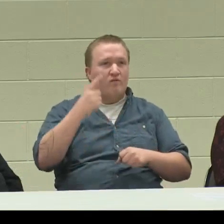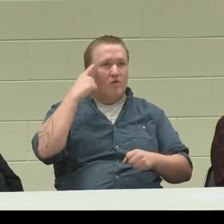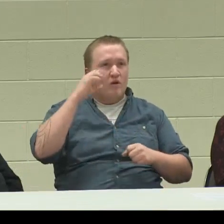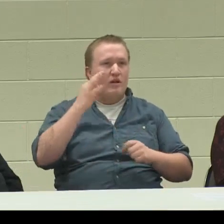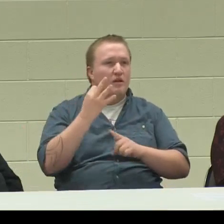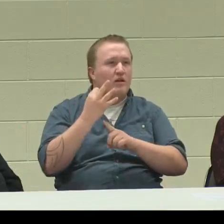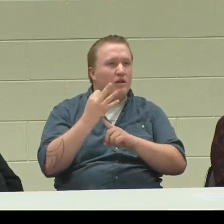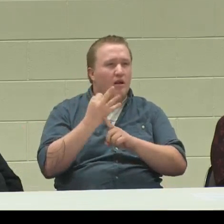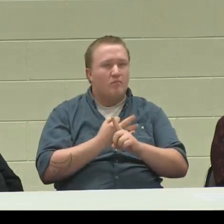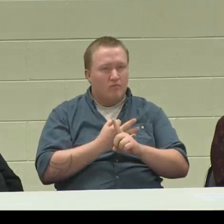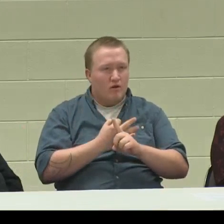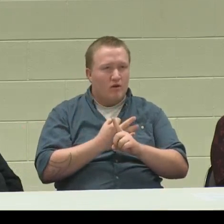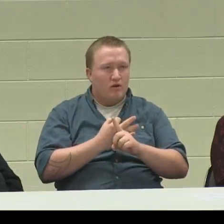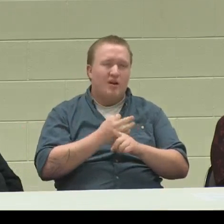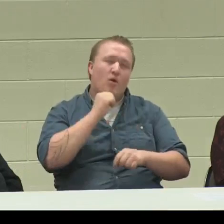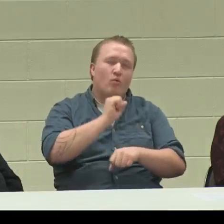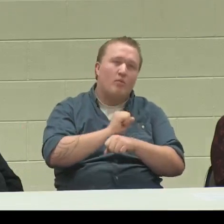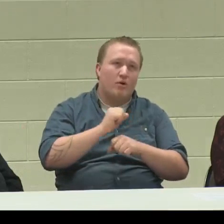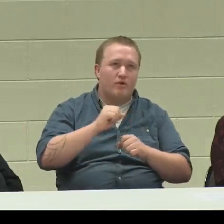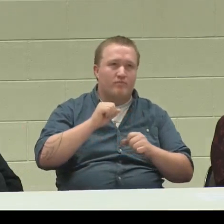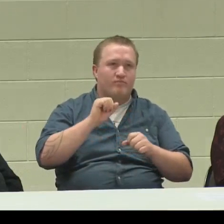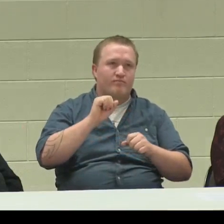and then I worked there for about nine months,